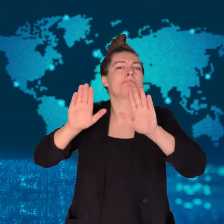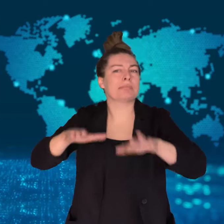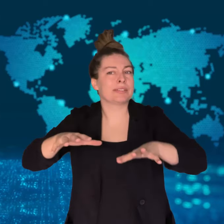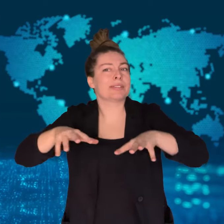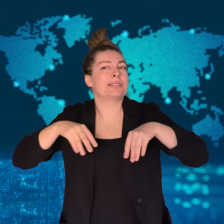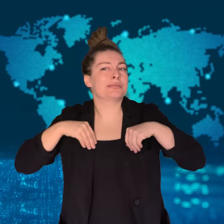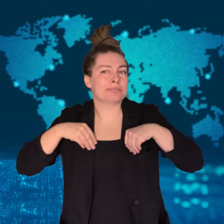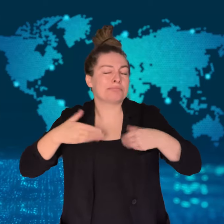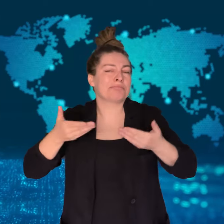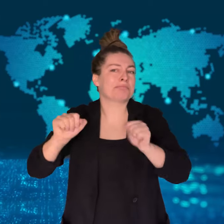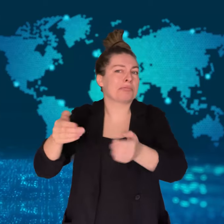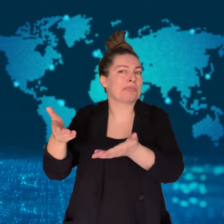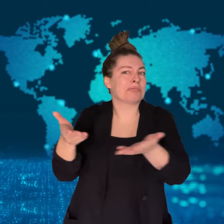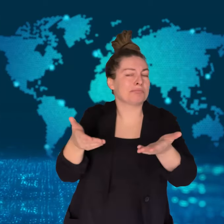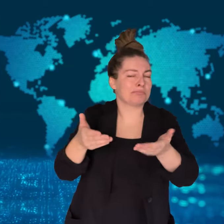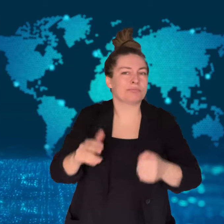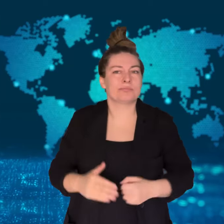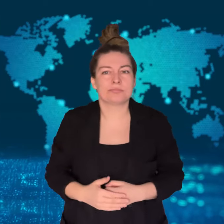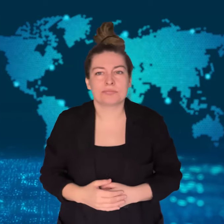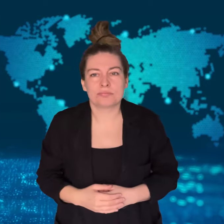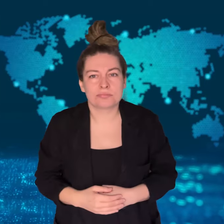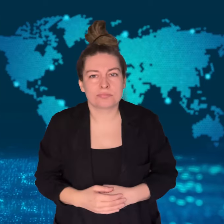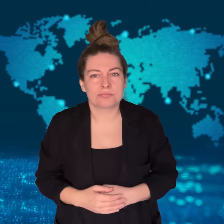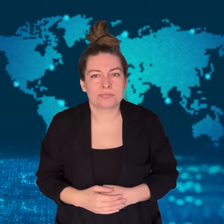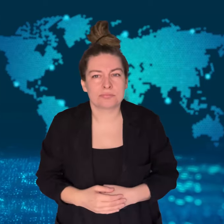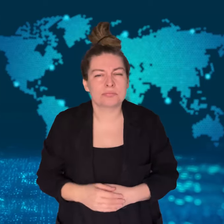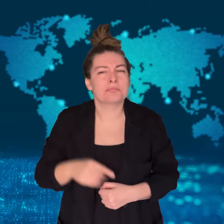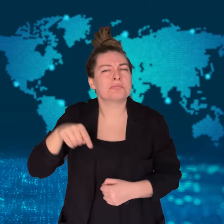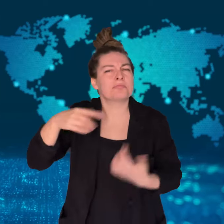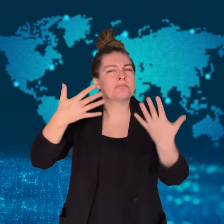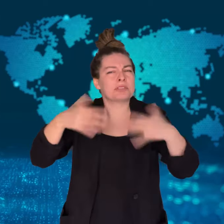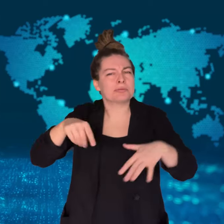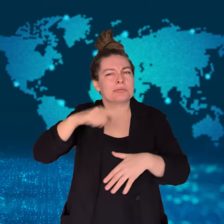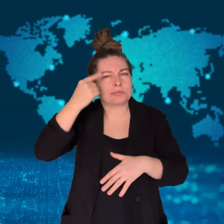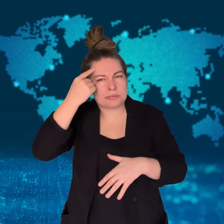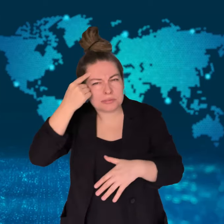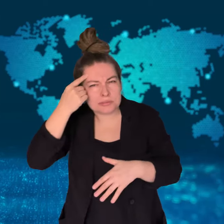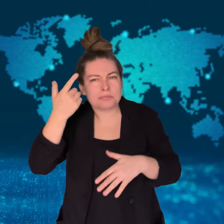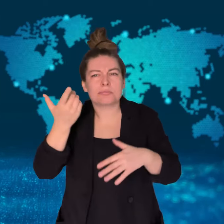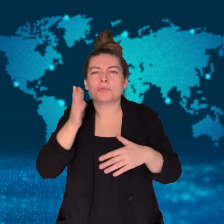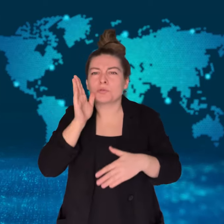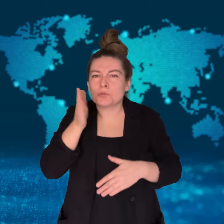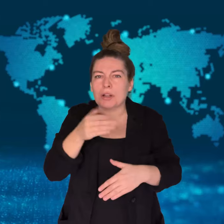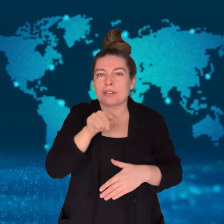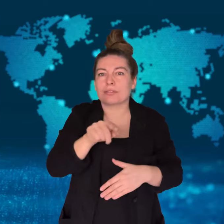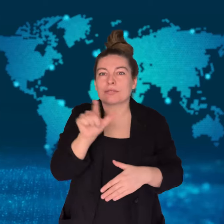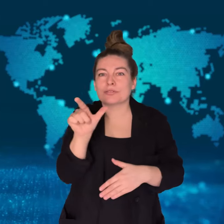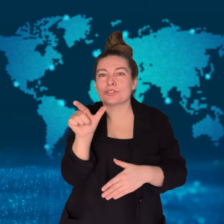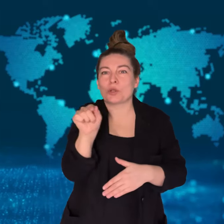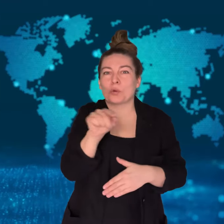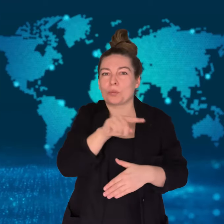The couple had been expected to be among those at the Sydney Gay